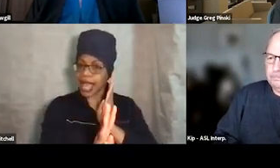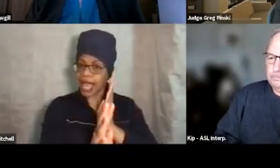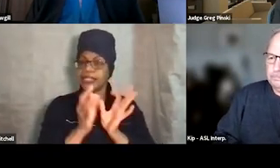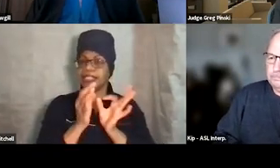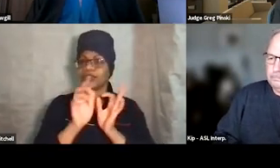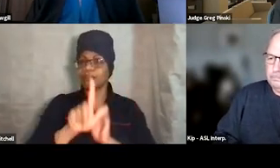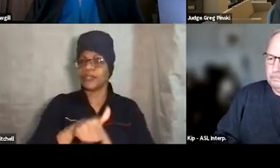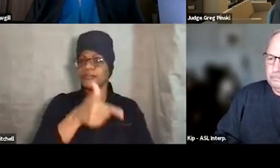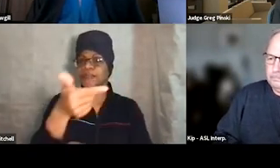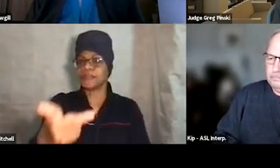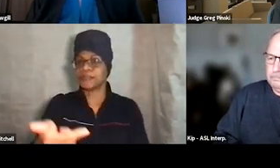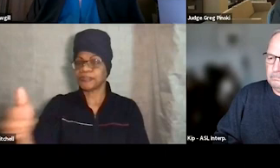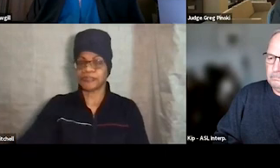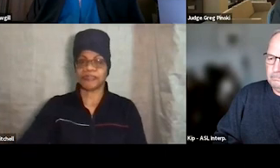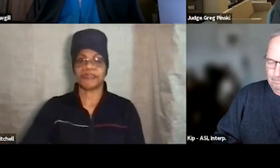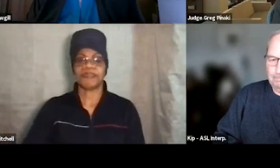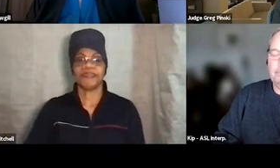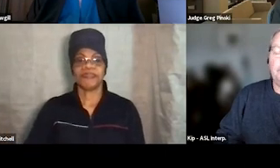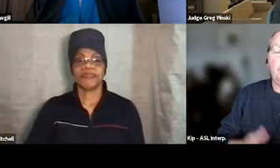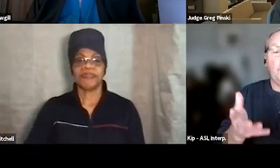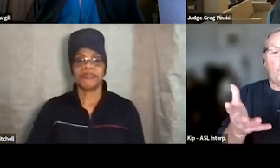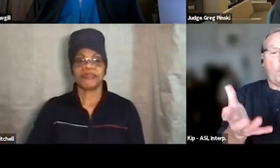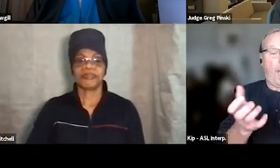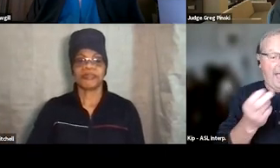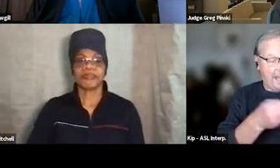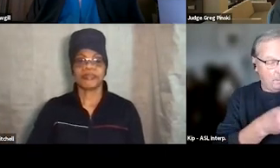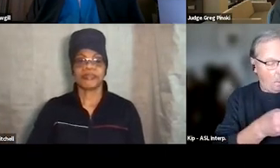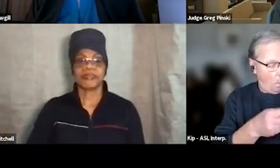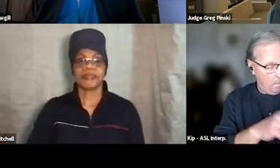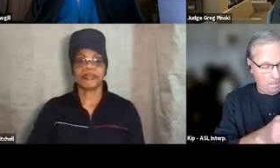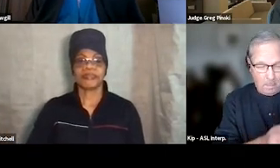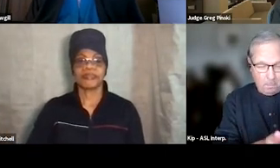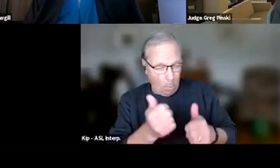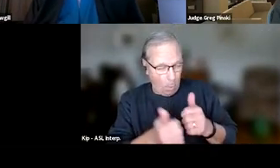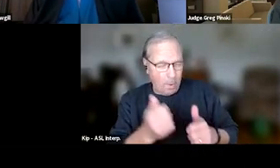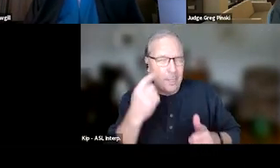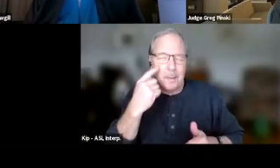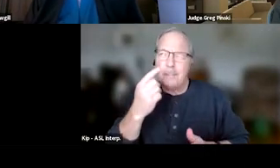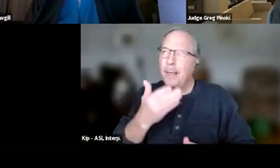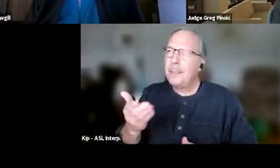So you wanna ask your participants what's meaningful and think about things that maybe don't really cost you money